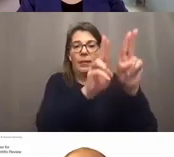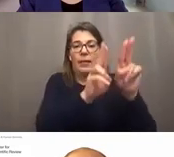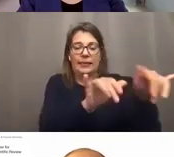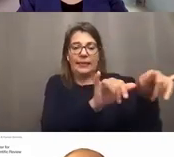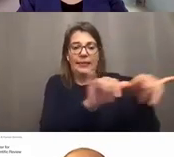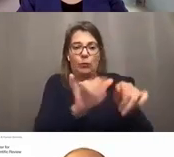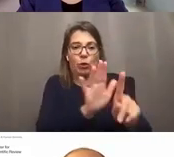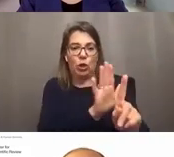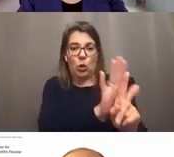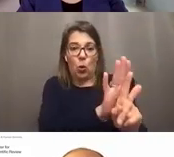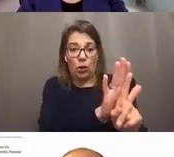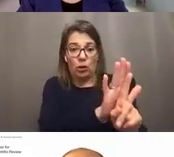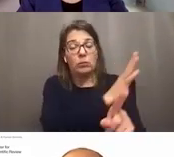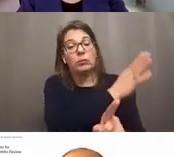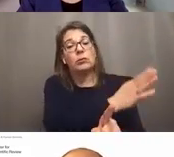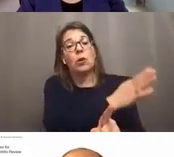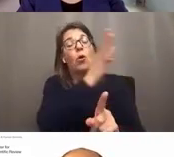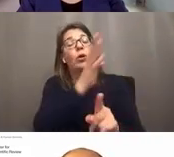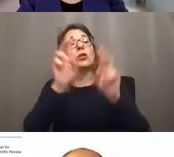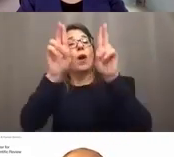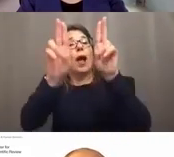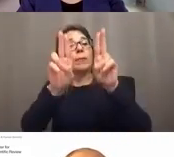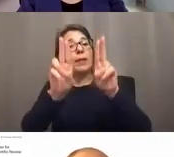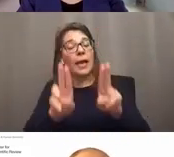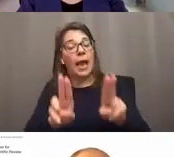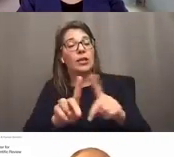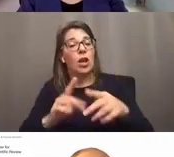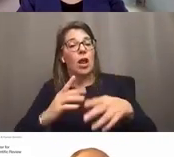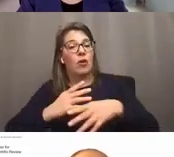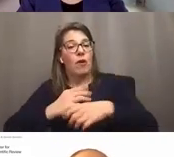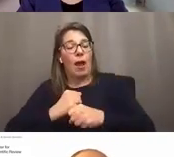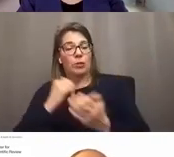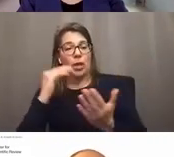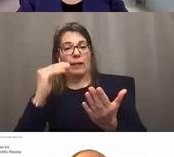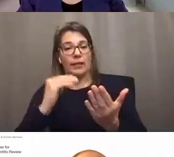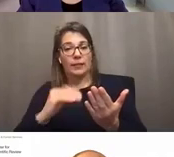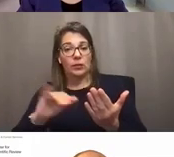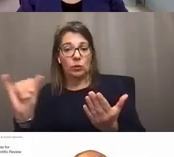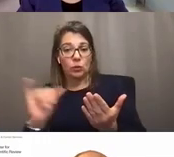But it also lists applications and their abstracts. Next slide, please.